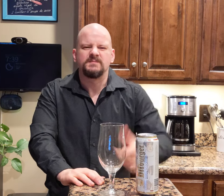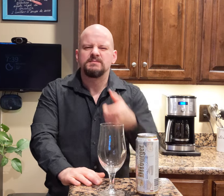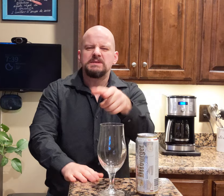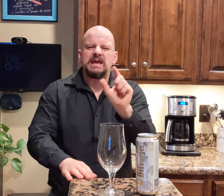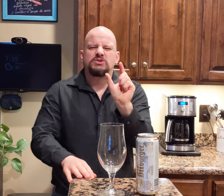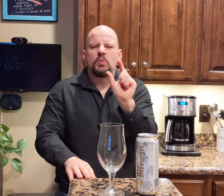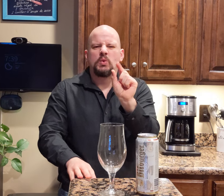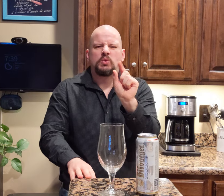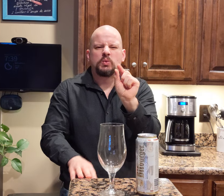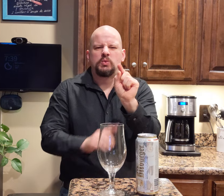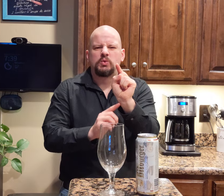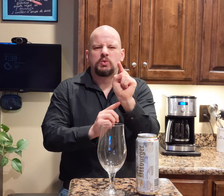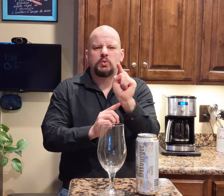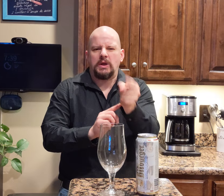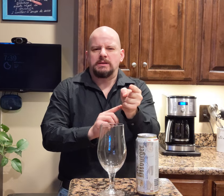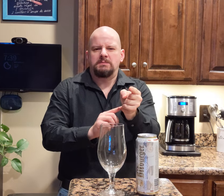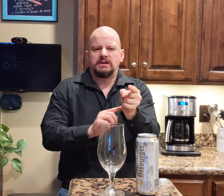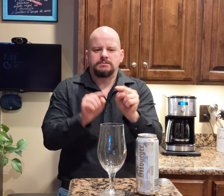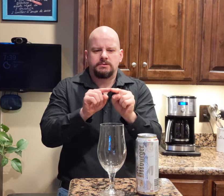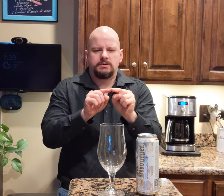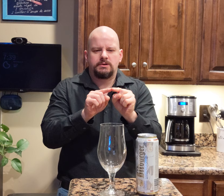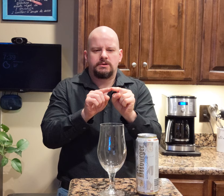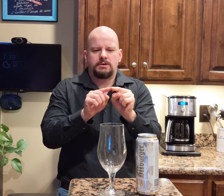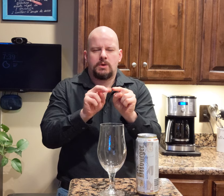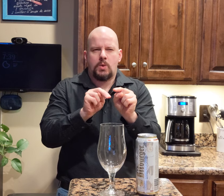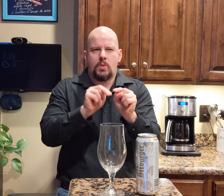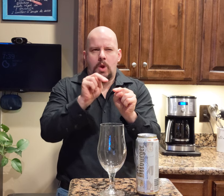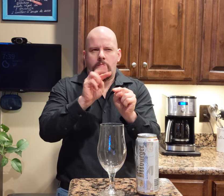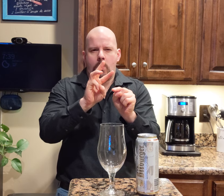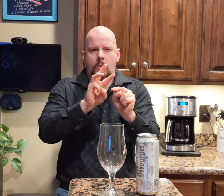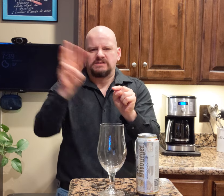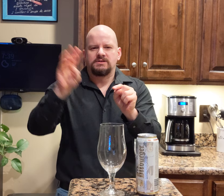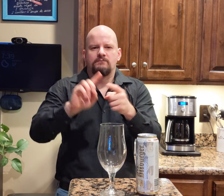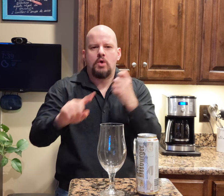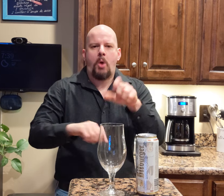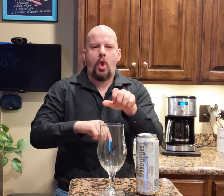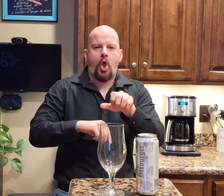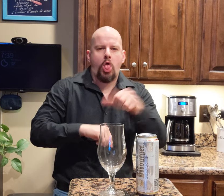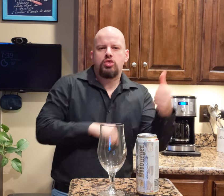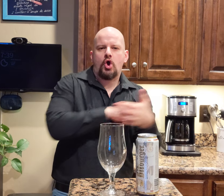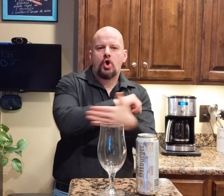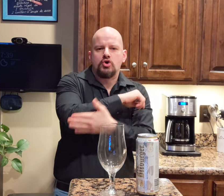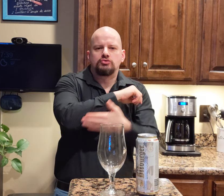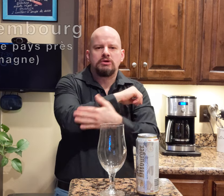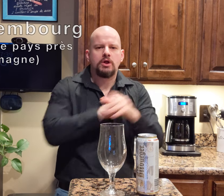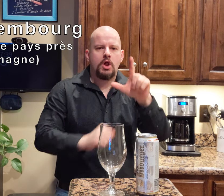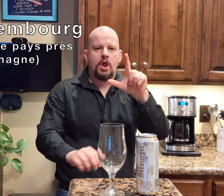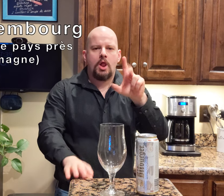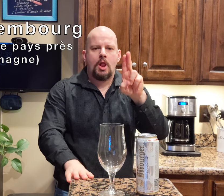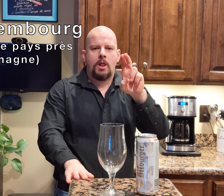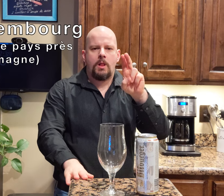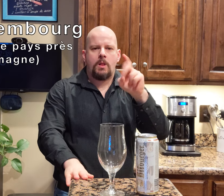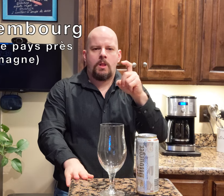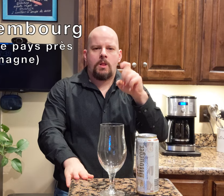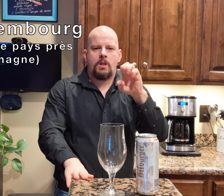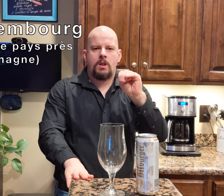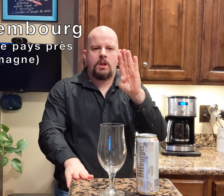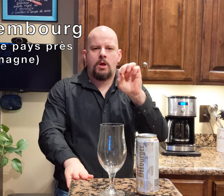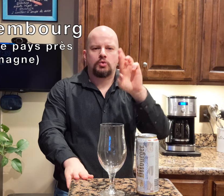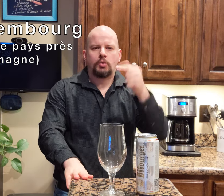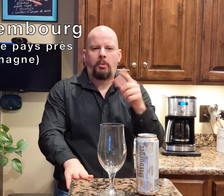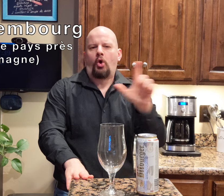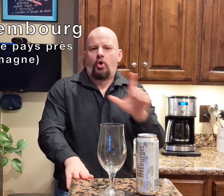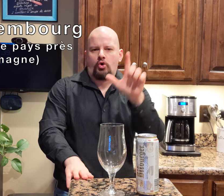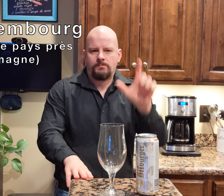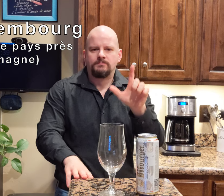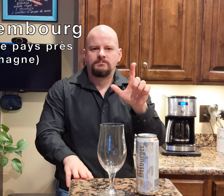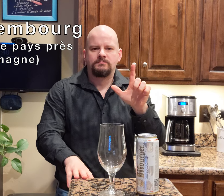It's twenty minutes northwest from other country, Luxembourg.